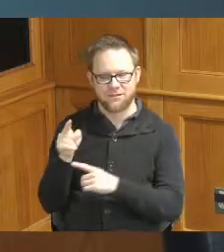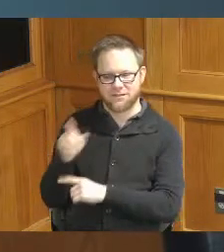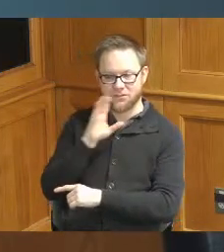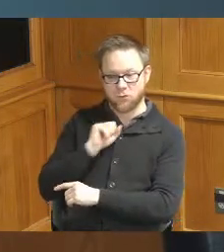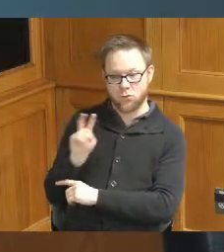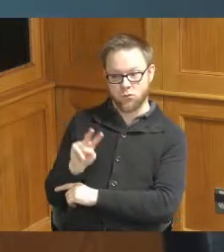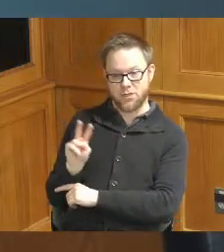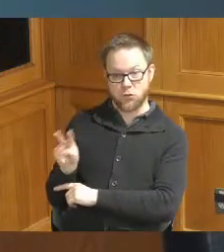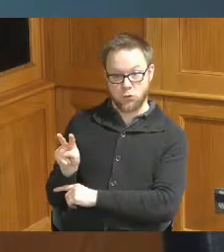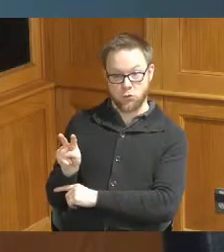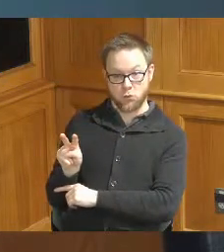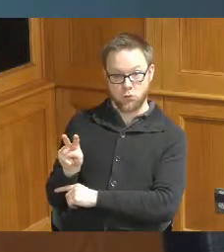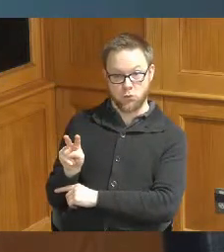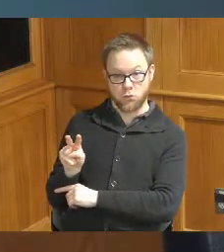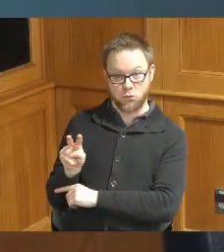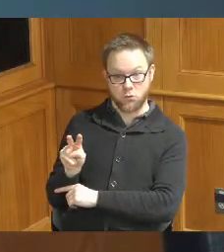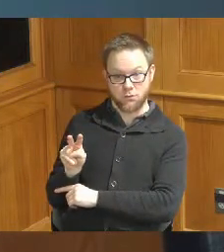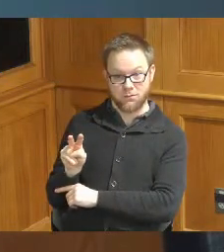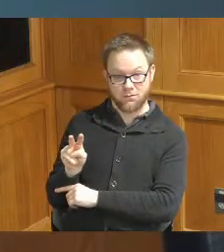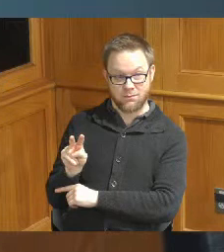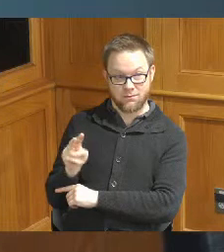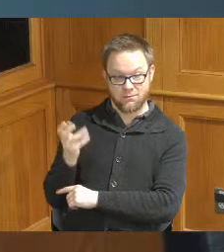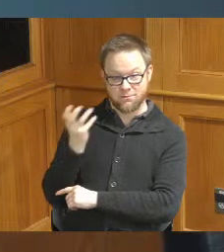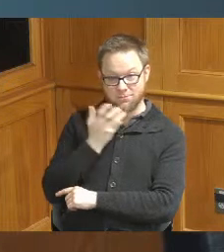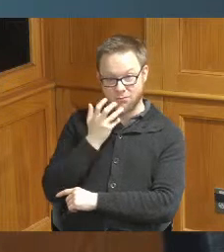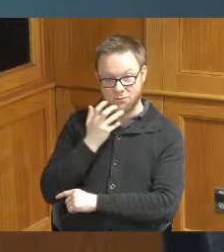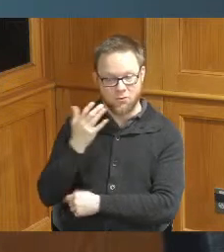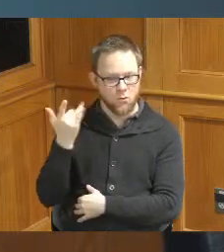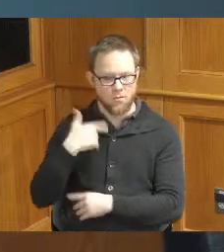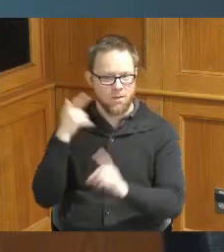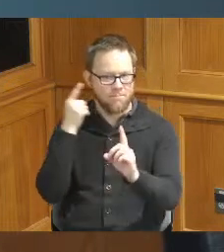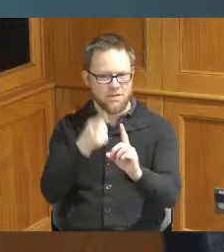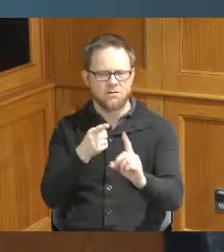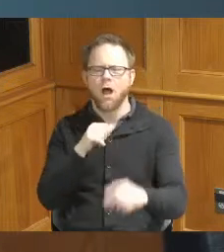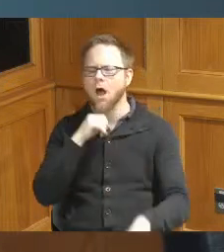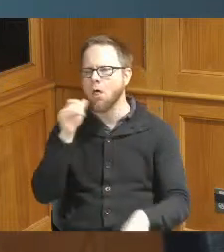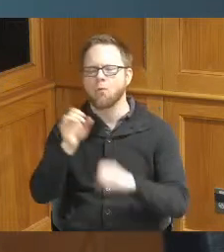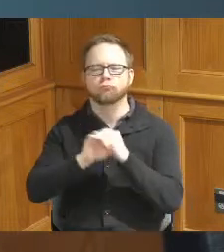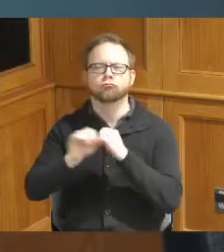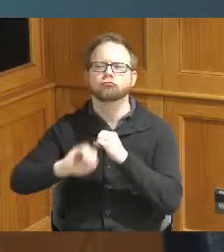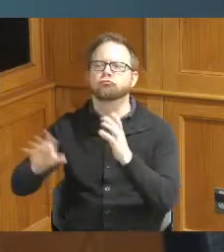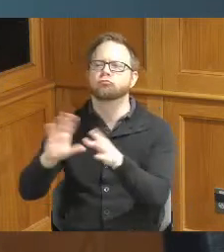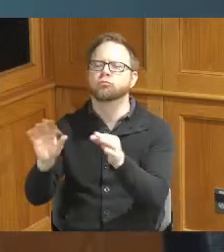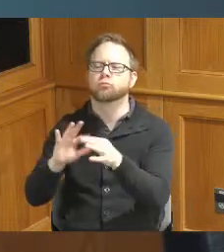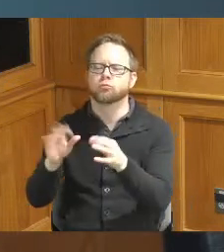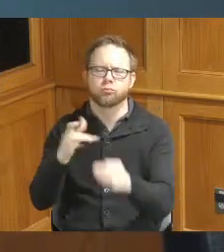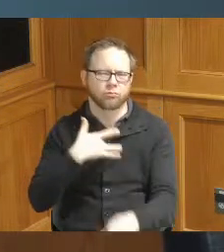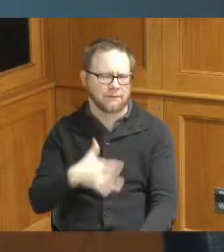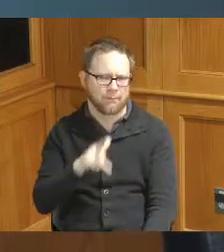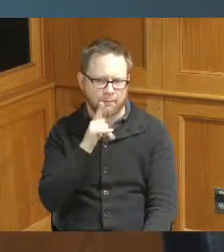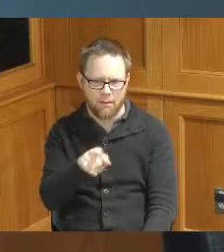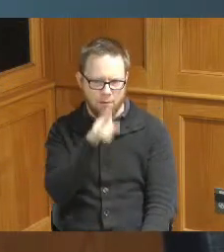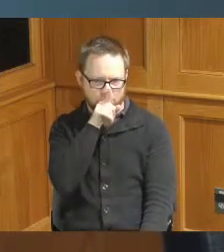years old so that is one of my missions I don't talk a lot about it but I'm very proud of it and